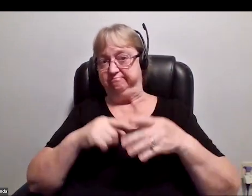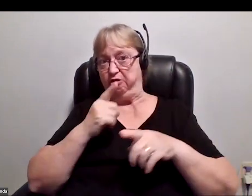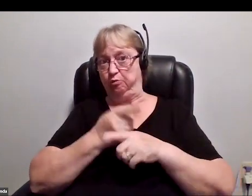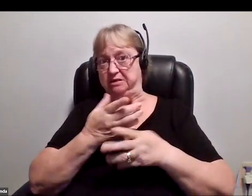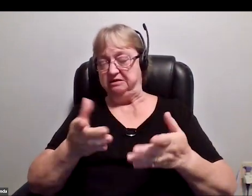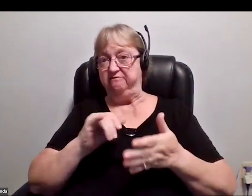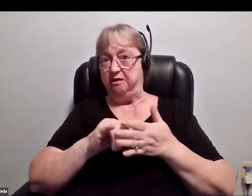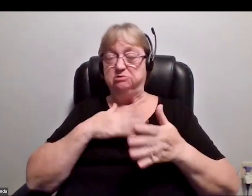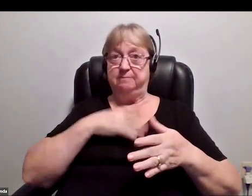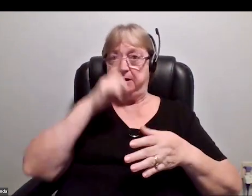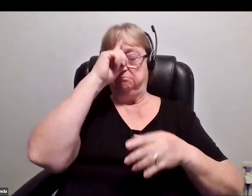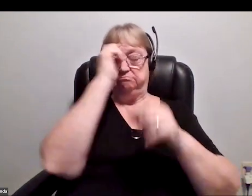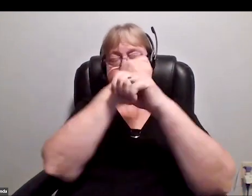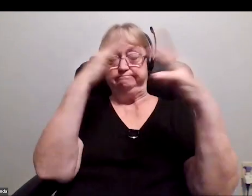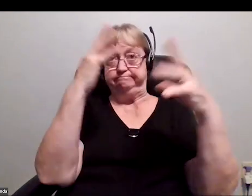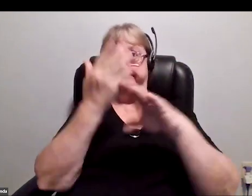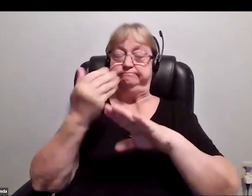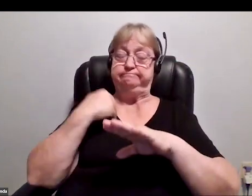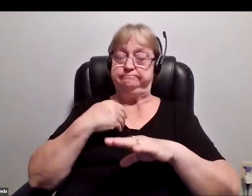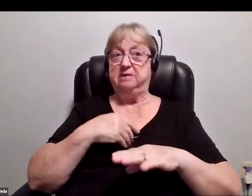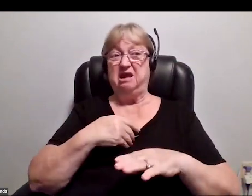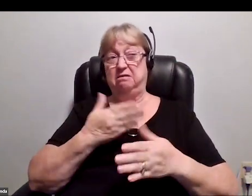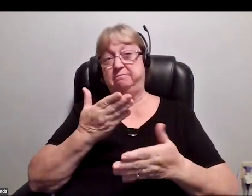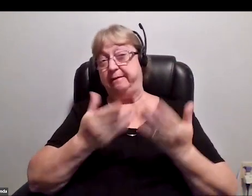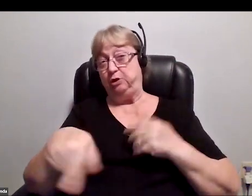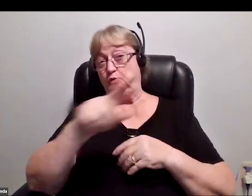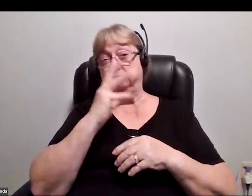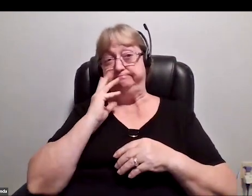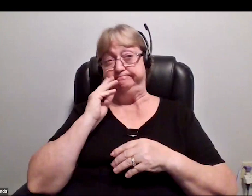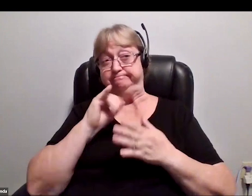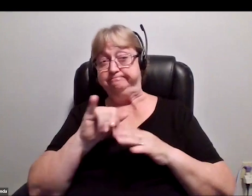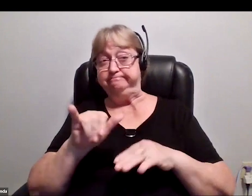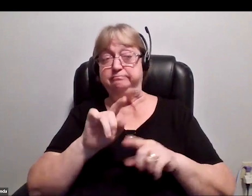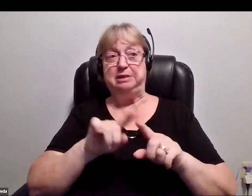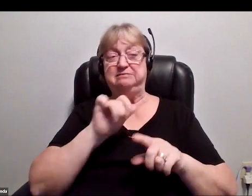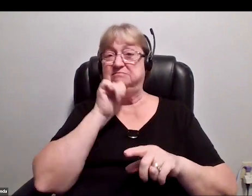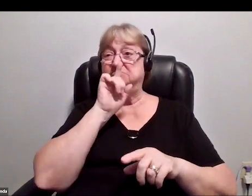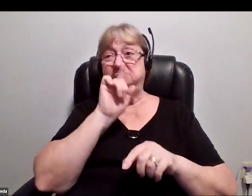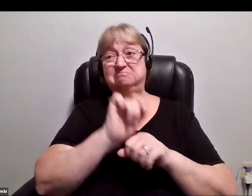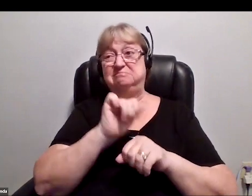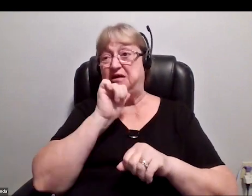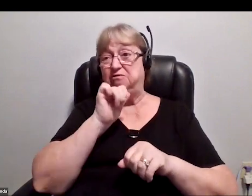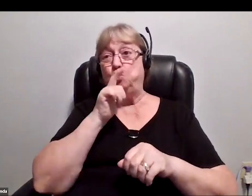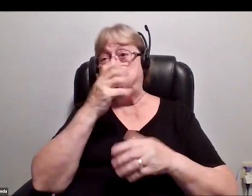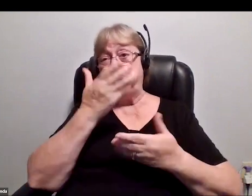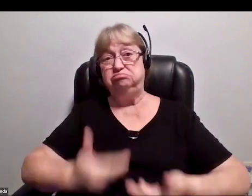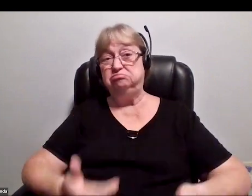maybe have shared that image, but that's not really who we are as humanity. All of us, we're very diverse and different.